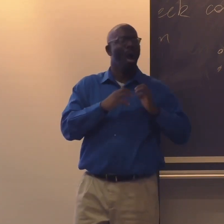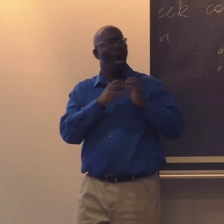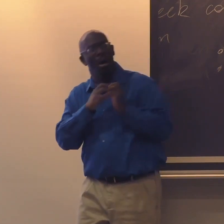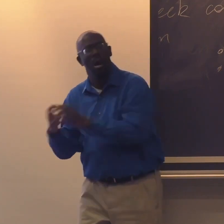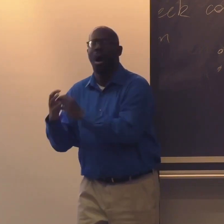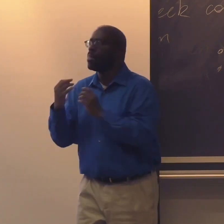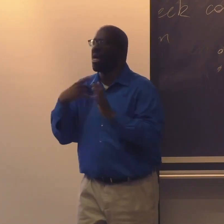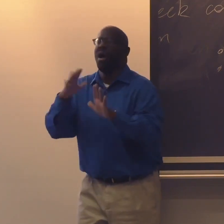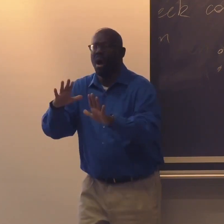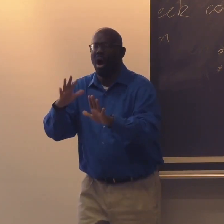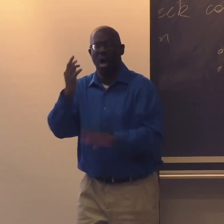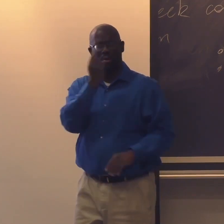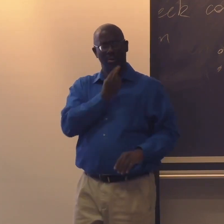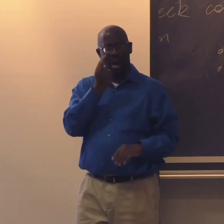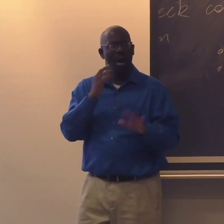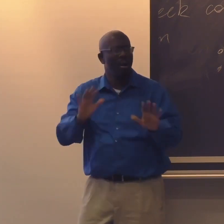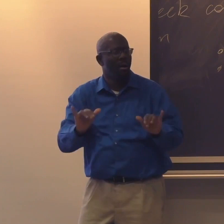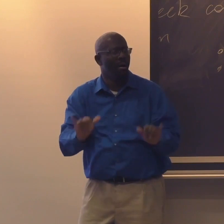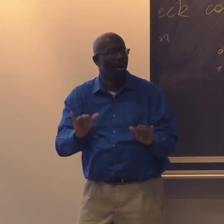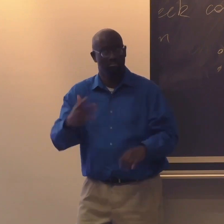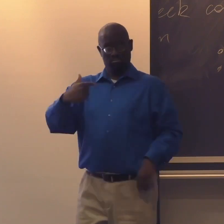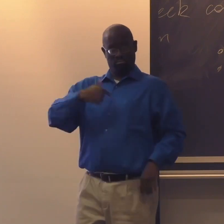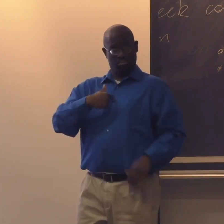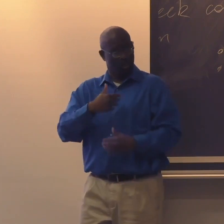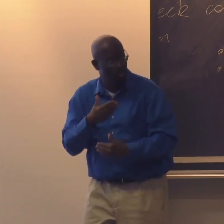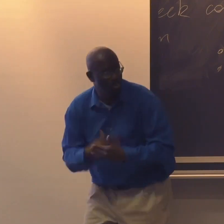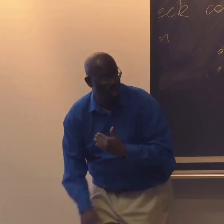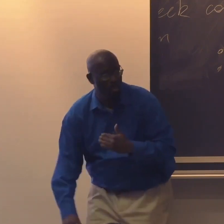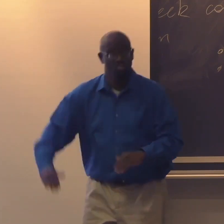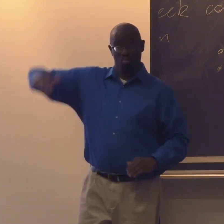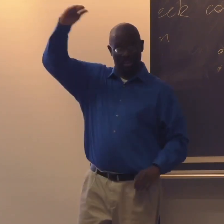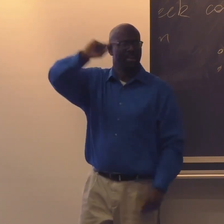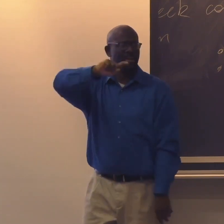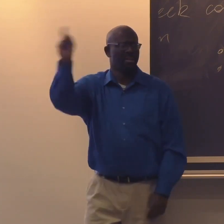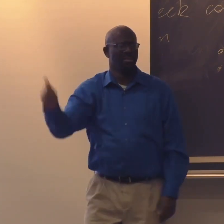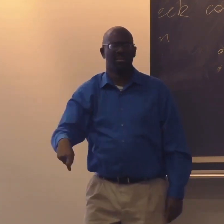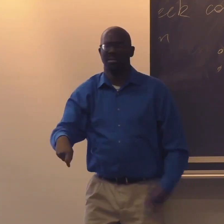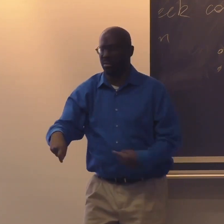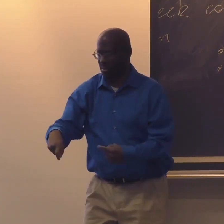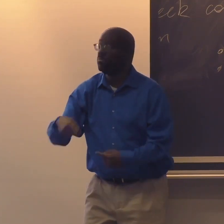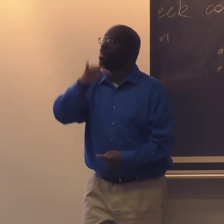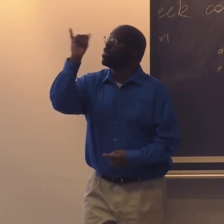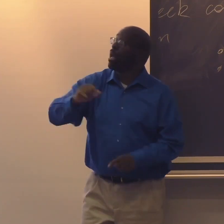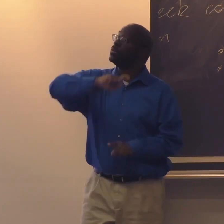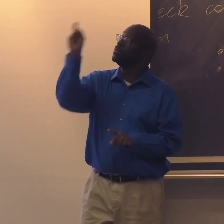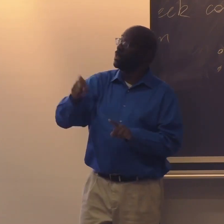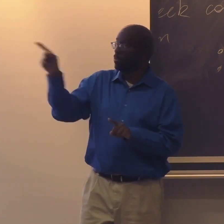a lot of Black deaf families. And we kind of went back and forth about the prevalence of Black deaf families,